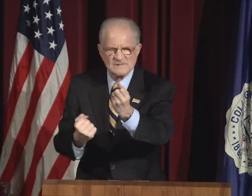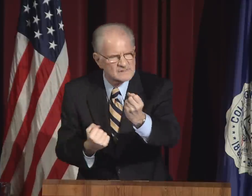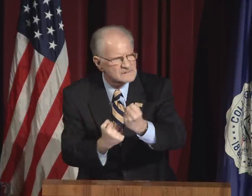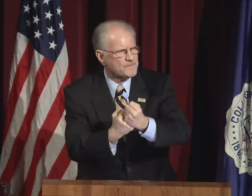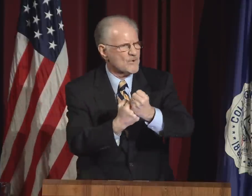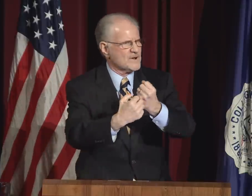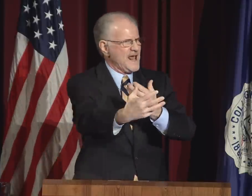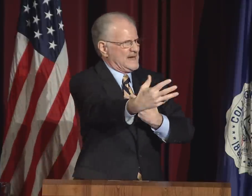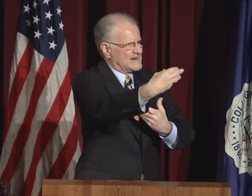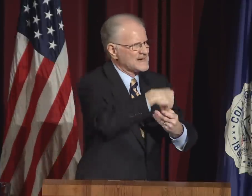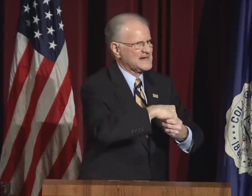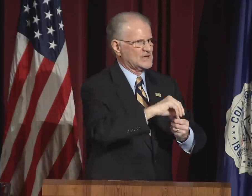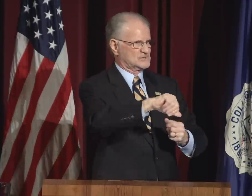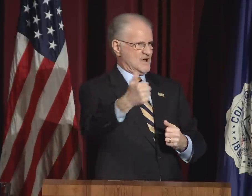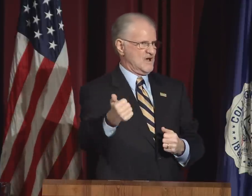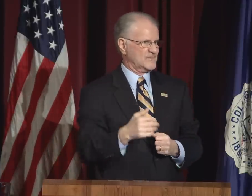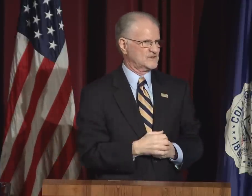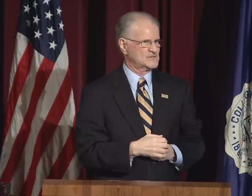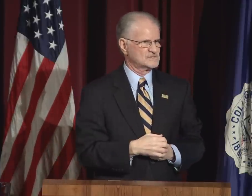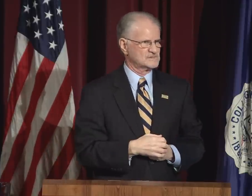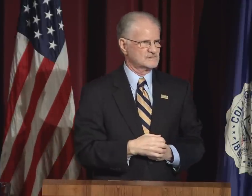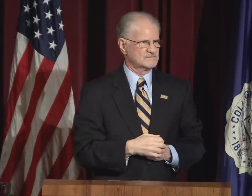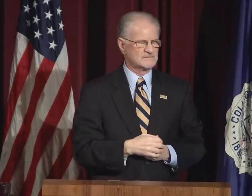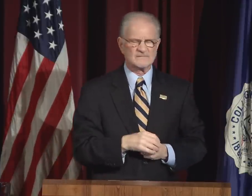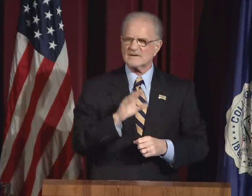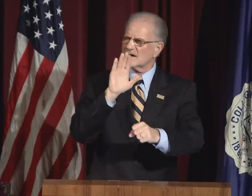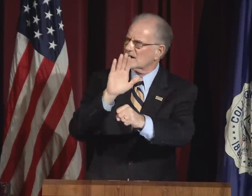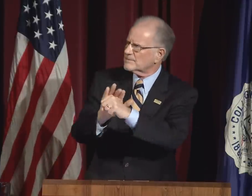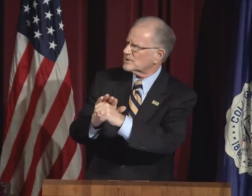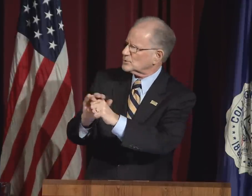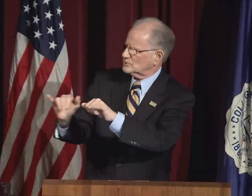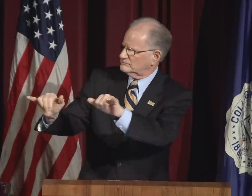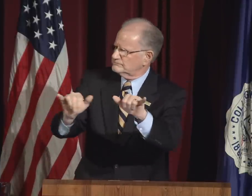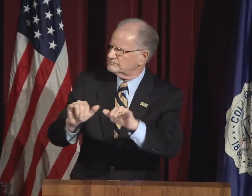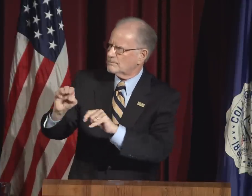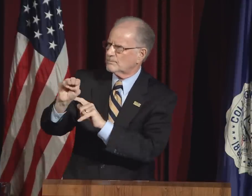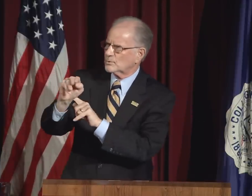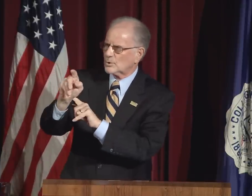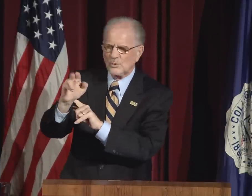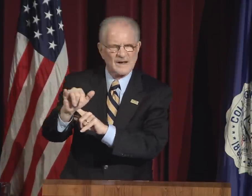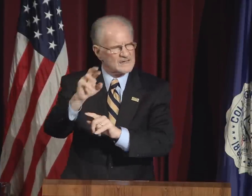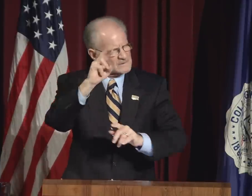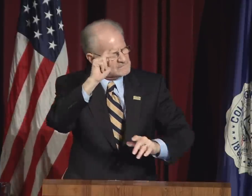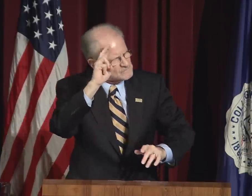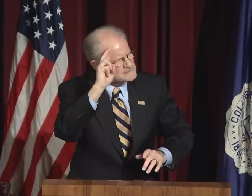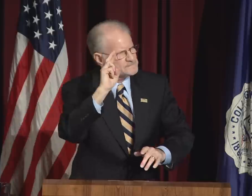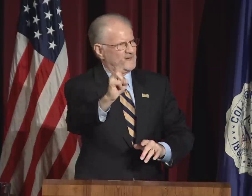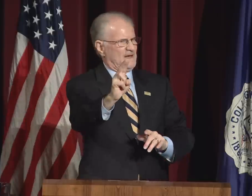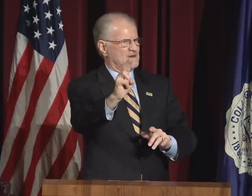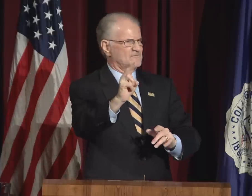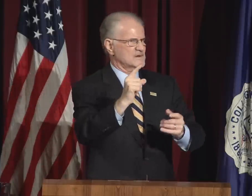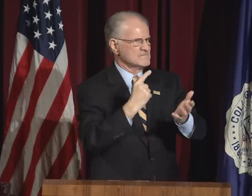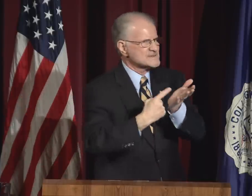Commit to acknowledge, support, and engage all others.